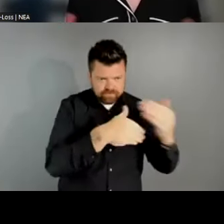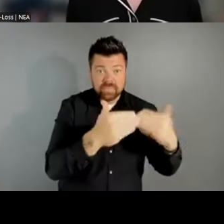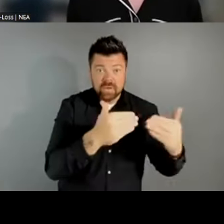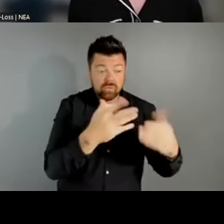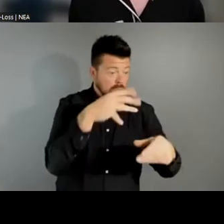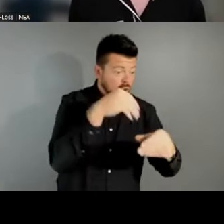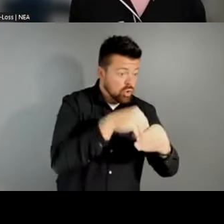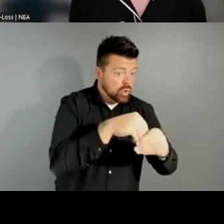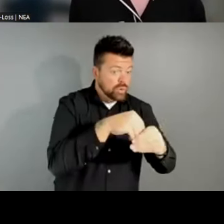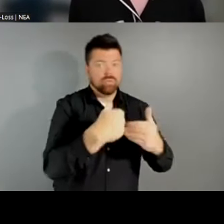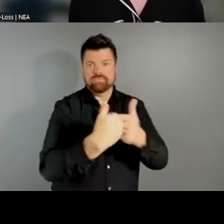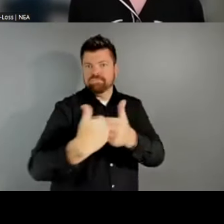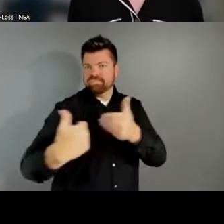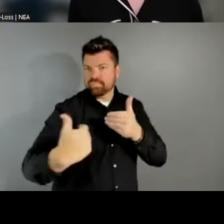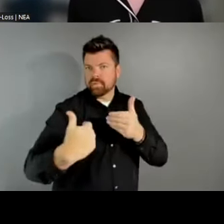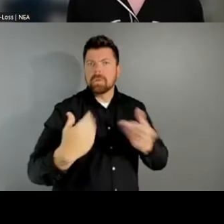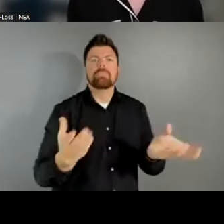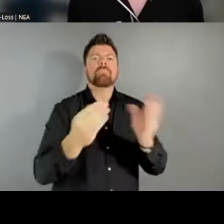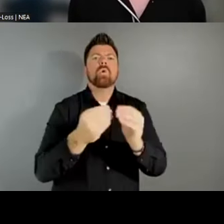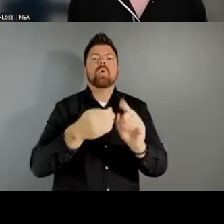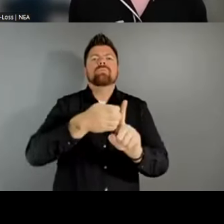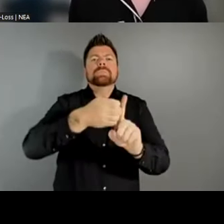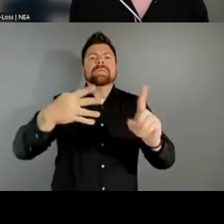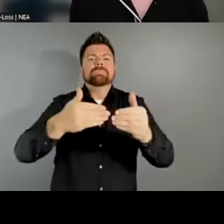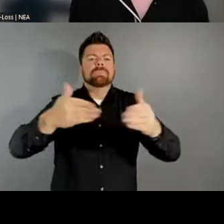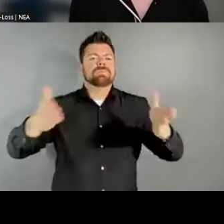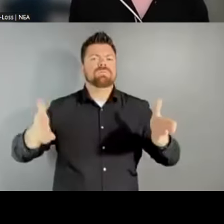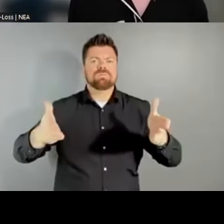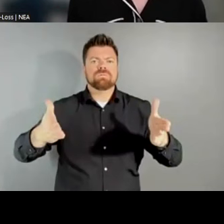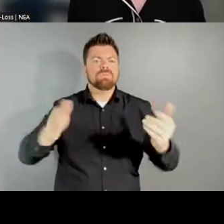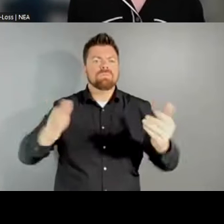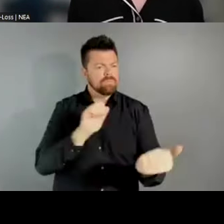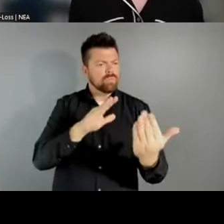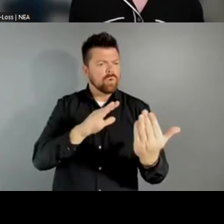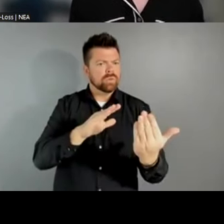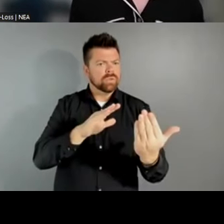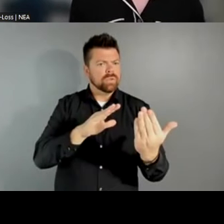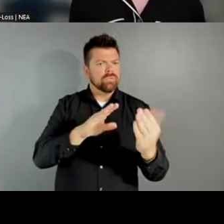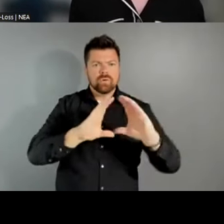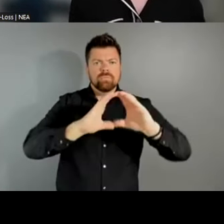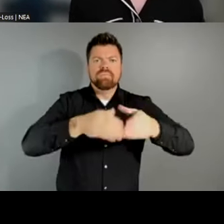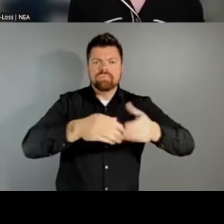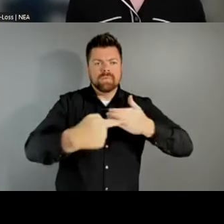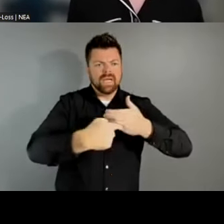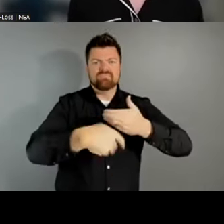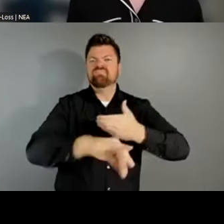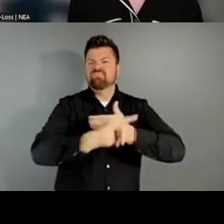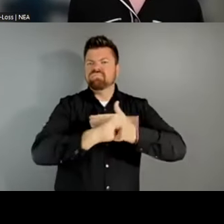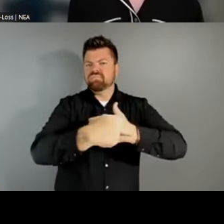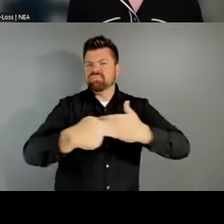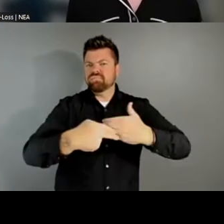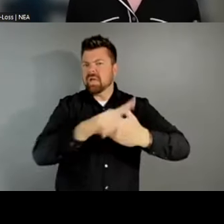expansive approach to entities that we consider an LAA in this current process. And we hope to,